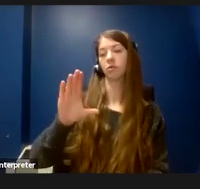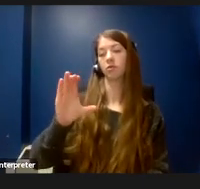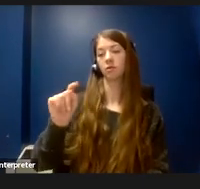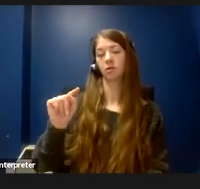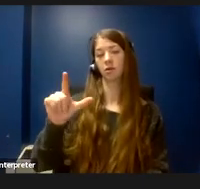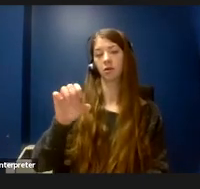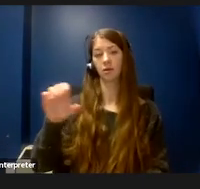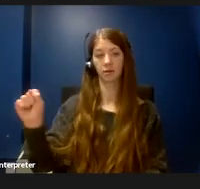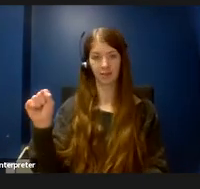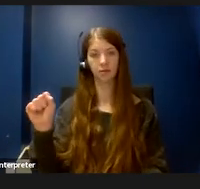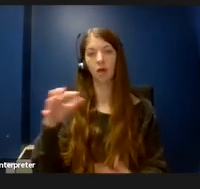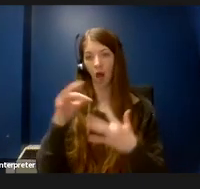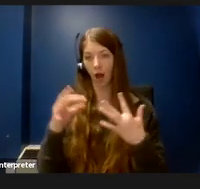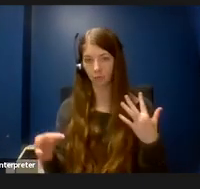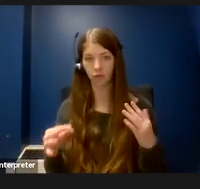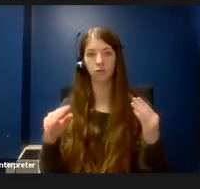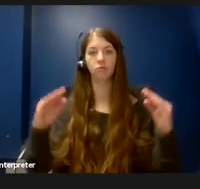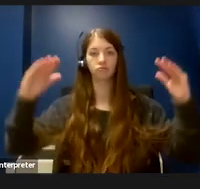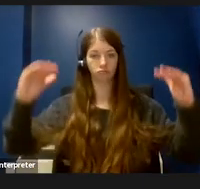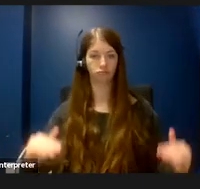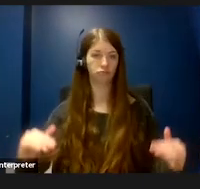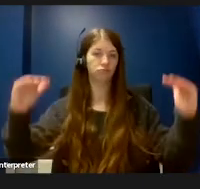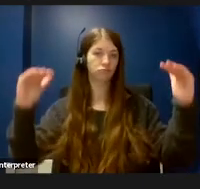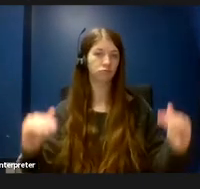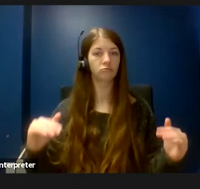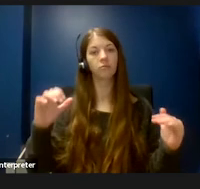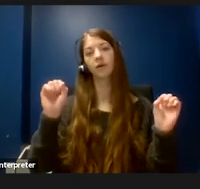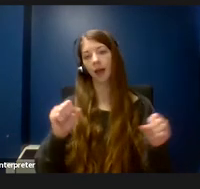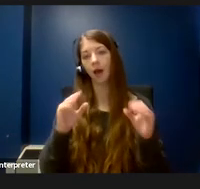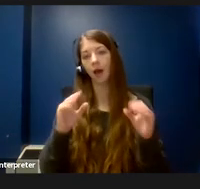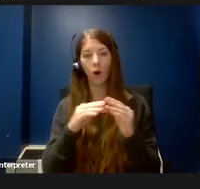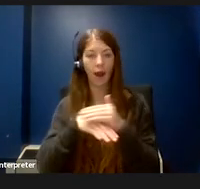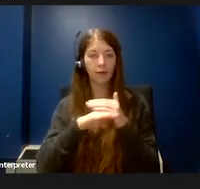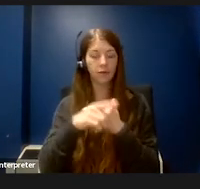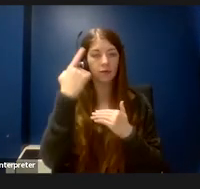accessible for somebody who uses a wheelchair or for somebody who's short stature like myself.